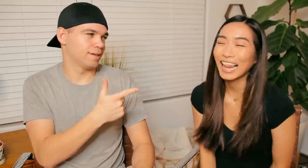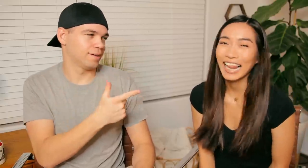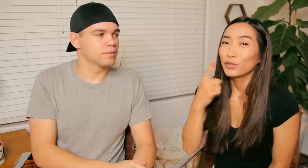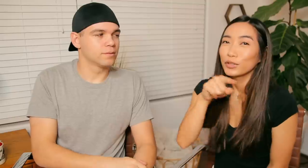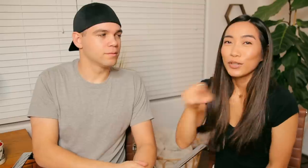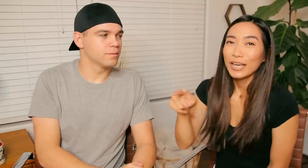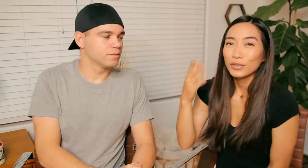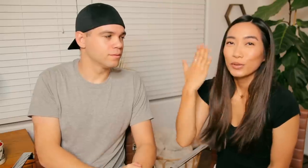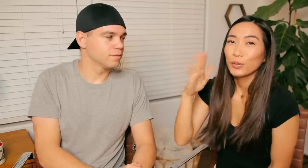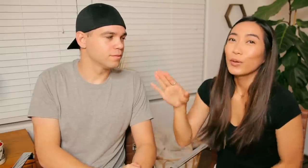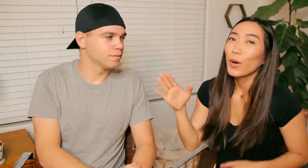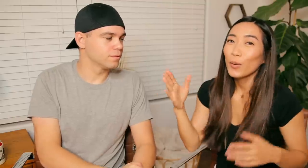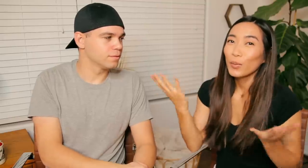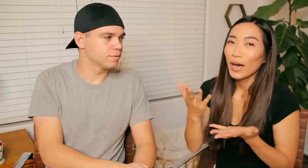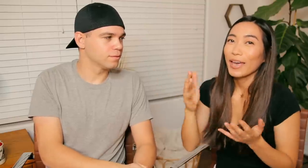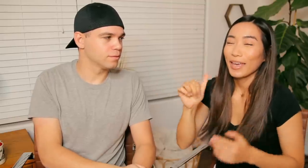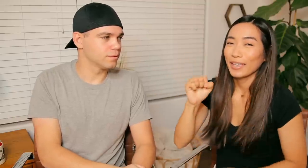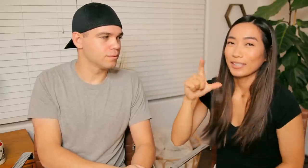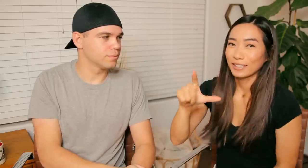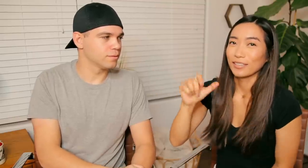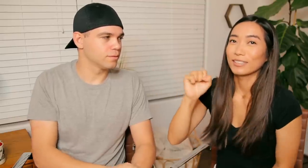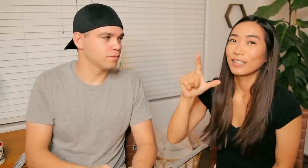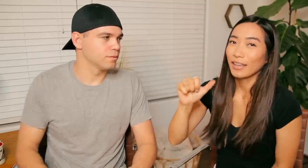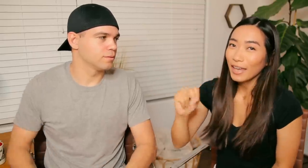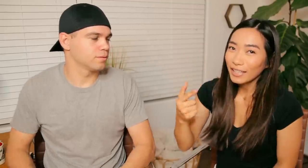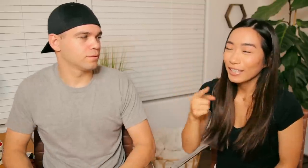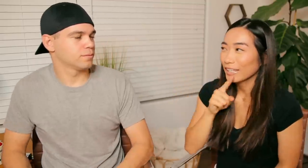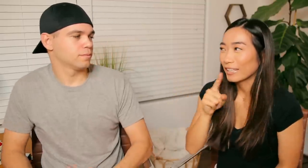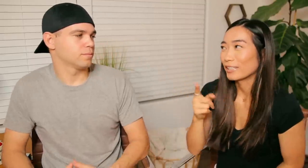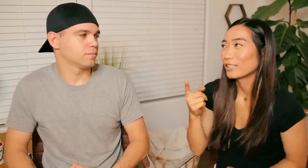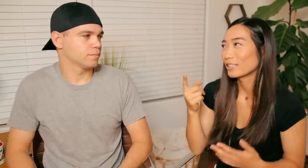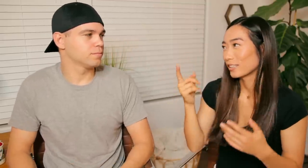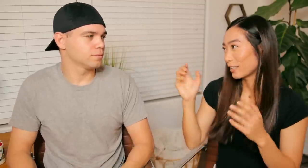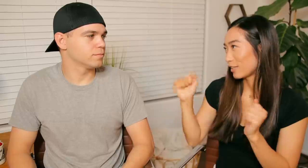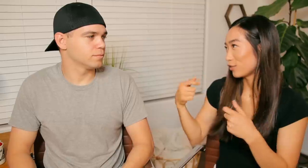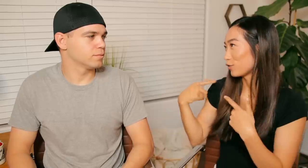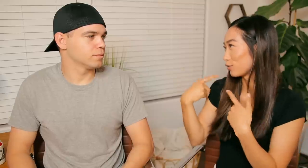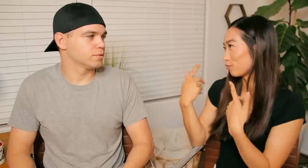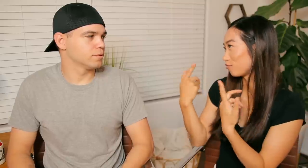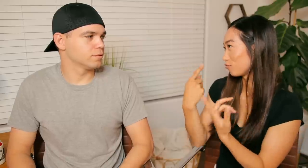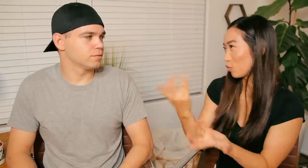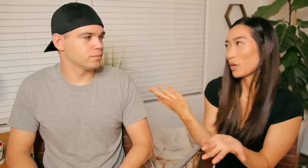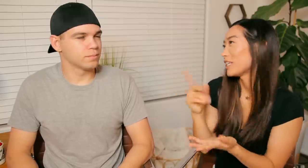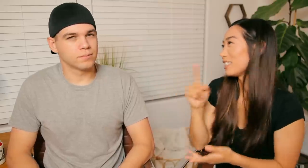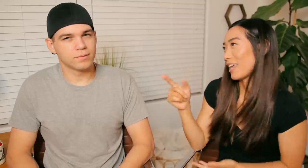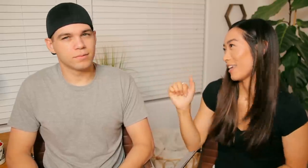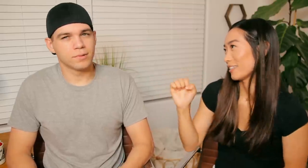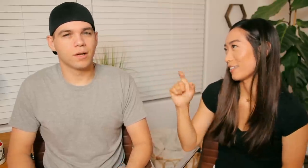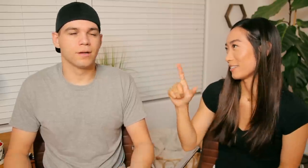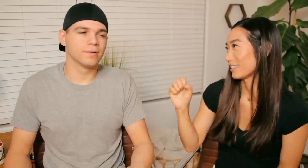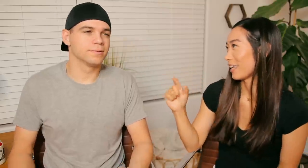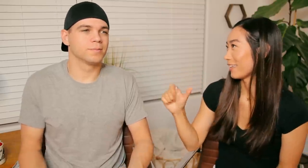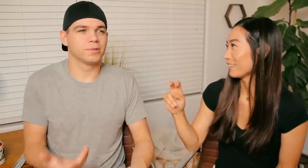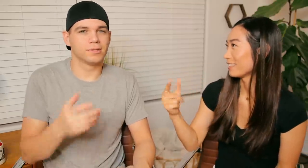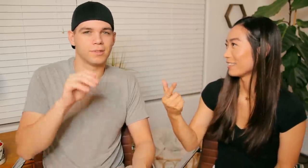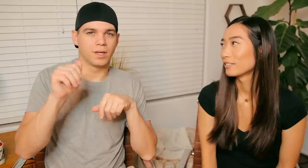E: 😜 For you guys who don't know what asl slang is can you....? What is ASL slang?